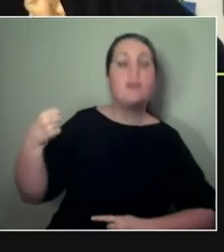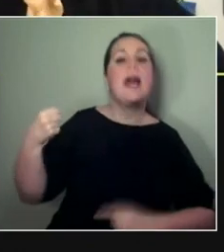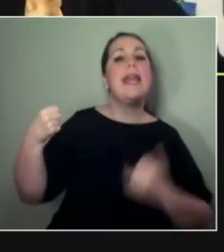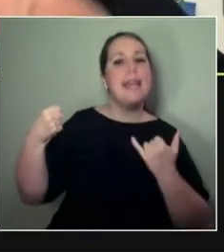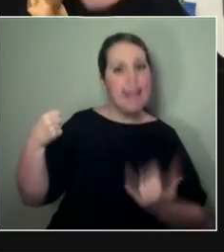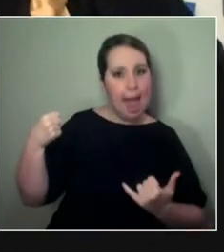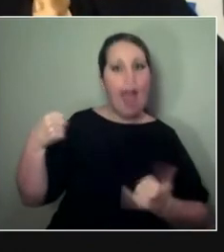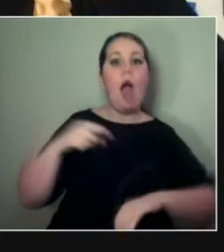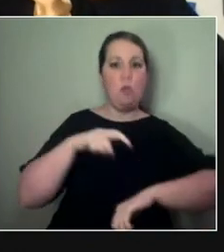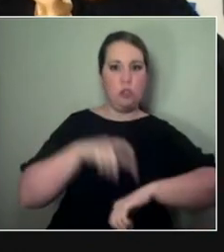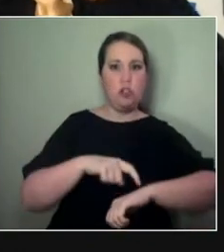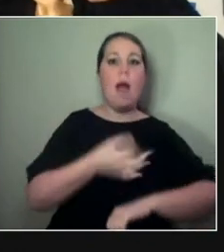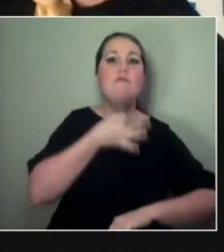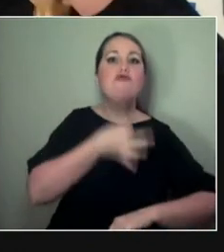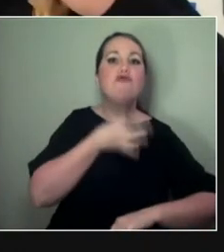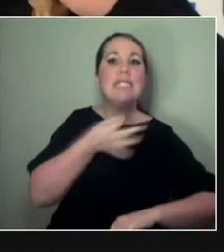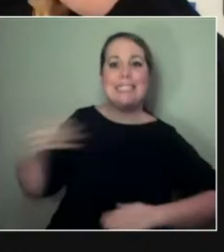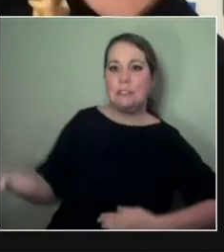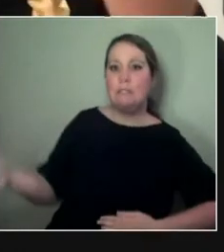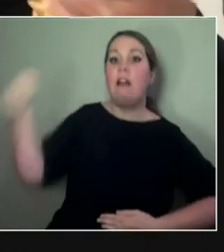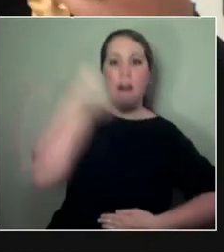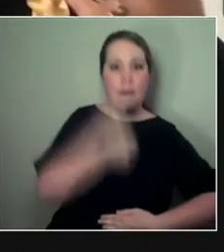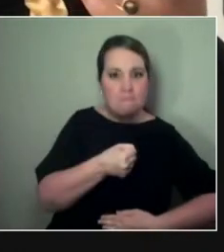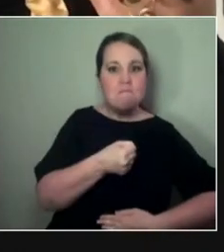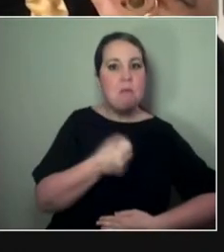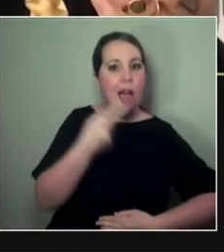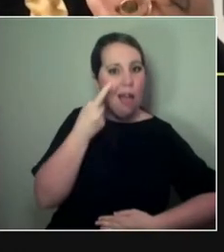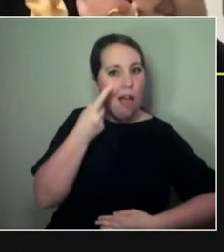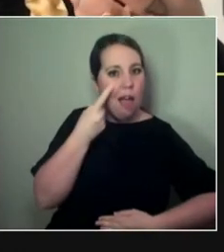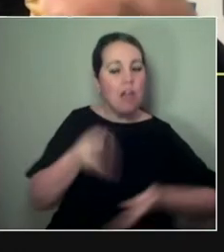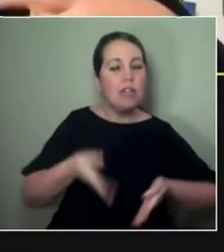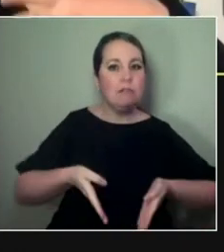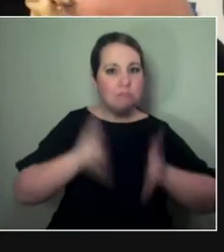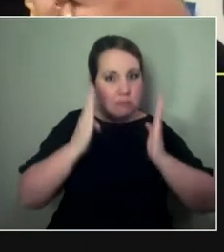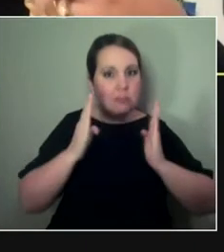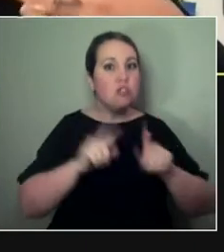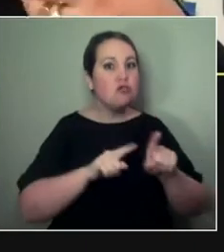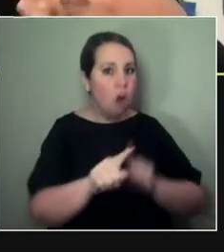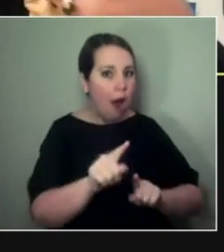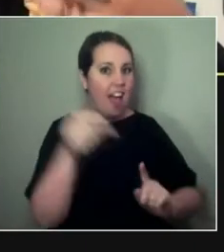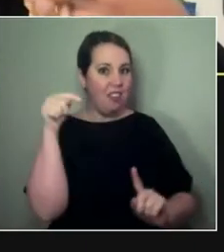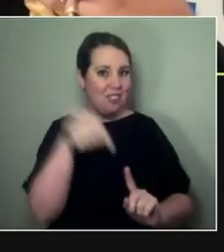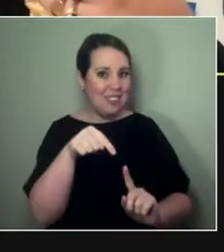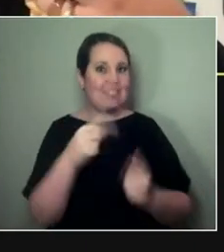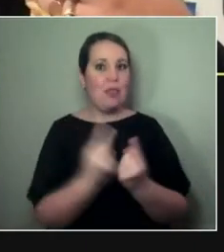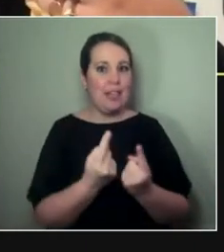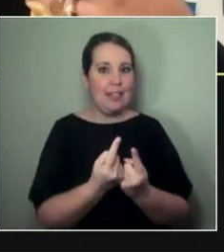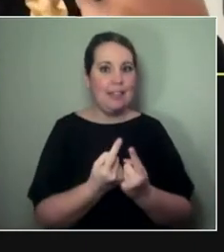Now is a great time to take the risk, I think. Yeah, absolutely. - Um... Well, because there is so much change happening, right,